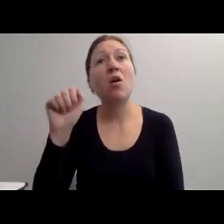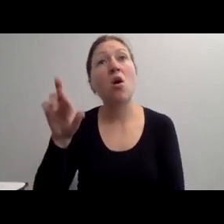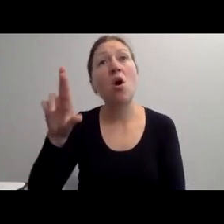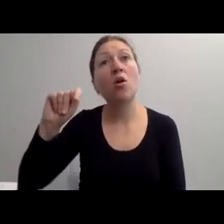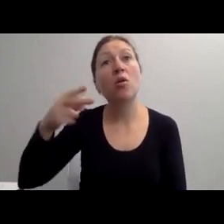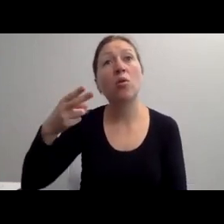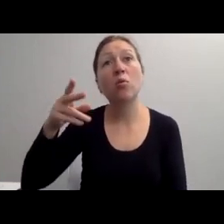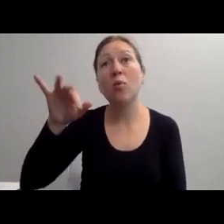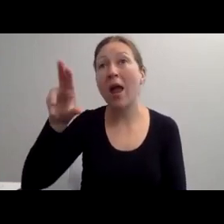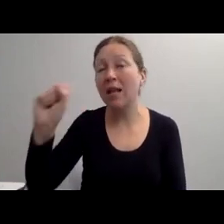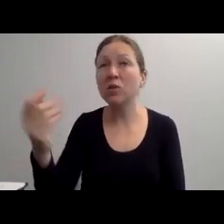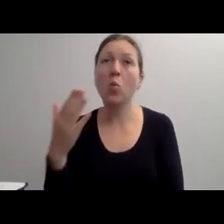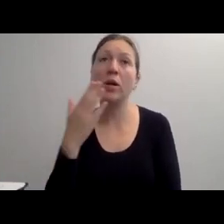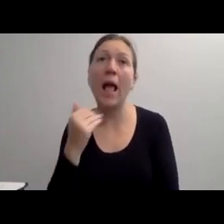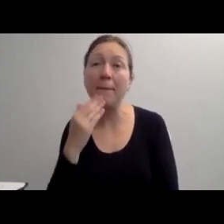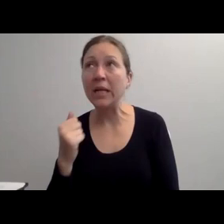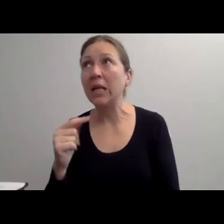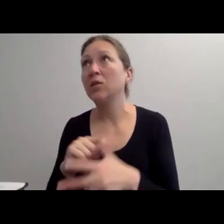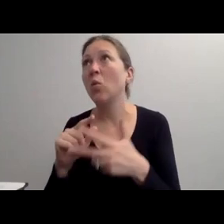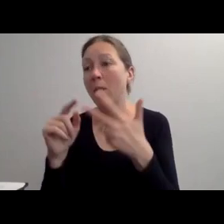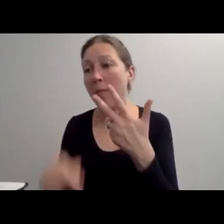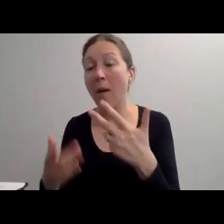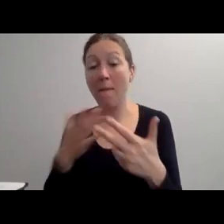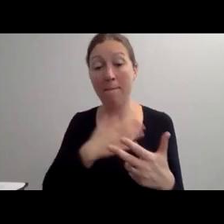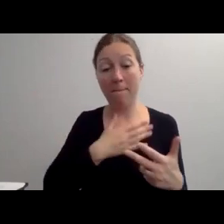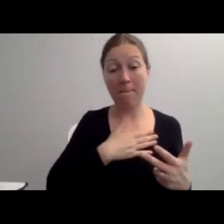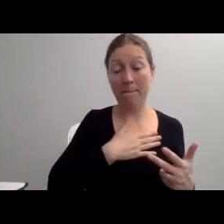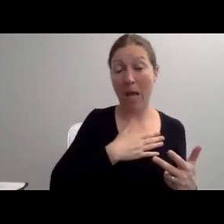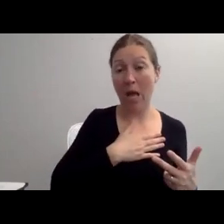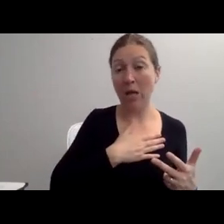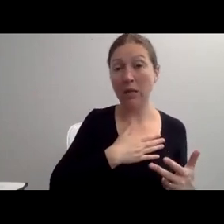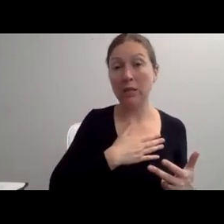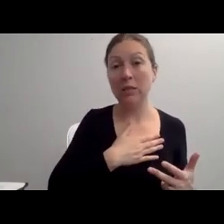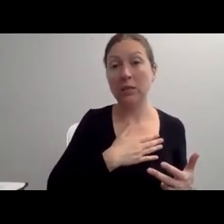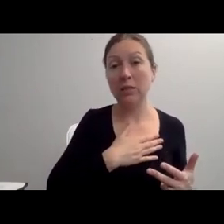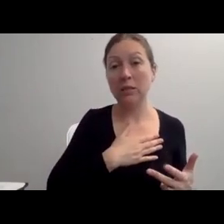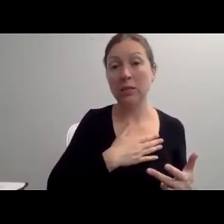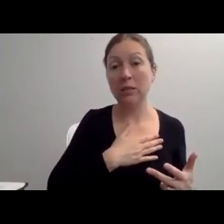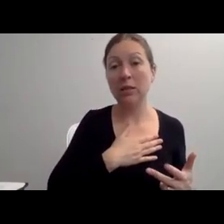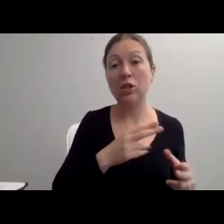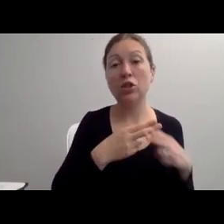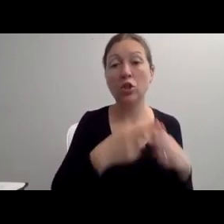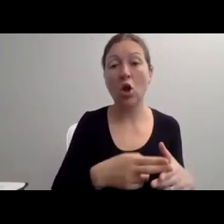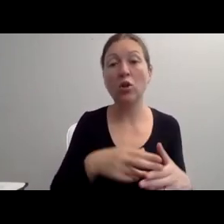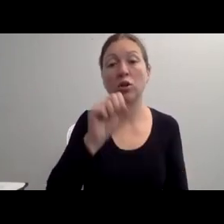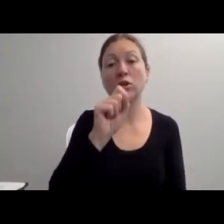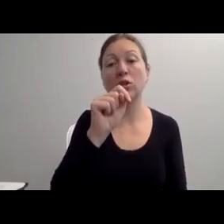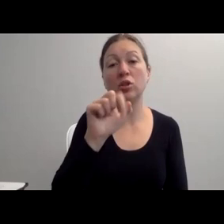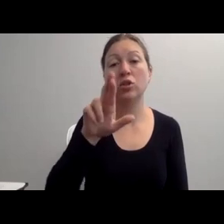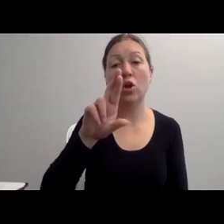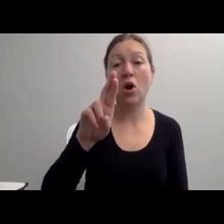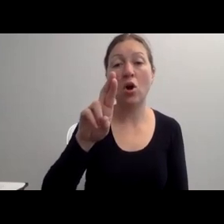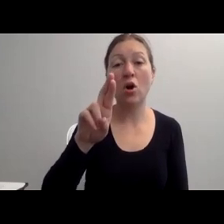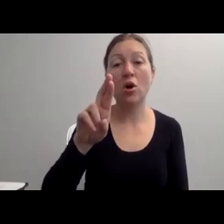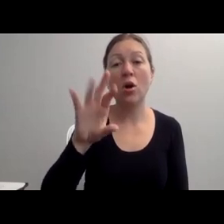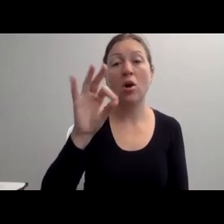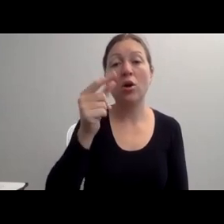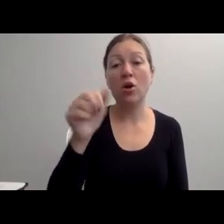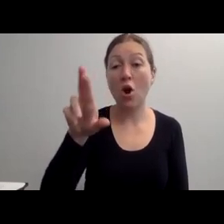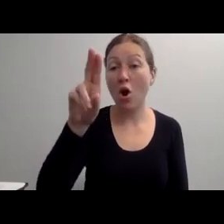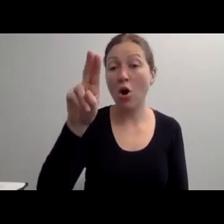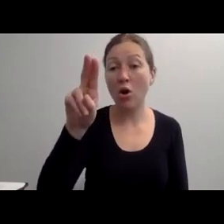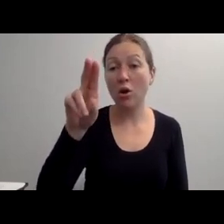"SO THOSE ARE SOME BASIC RULES THAT EVERYBODY CAN FOLLOW AND IMPROVE, YOU KNOW, MEDIA COVERAGE